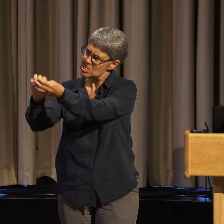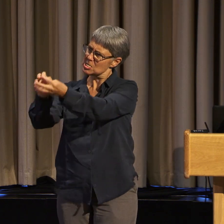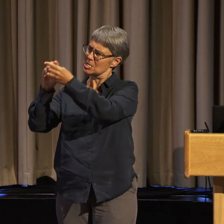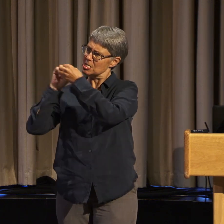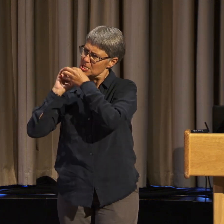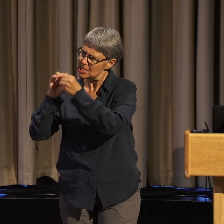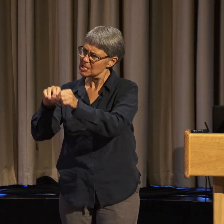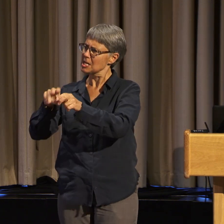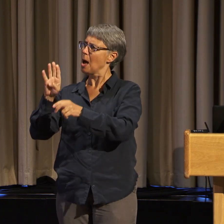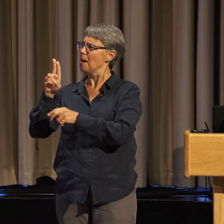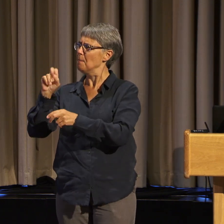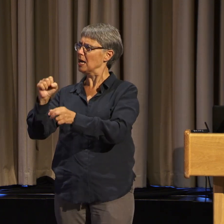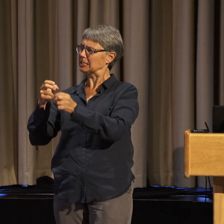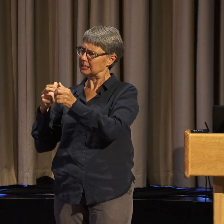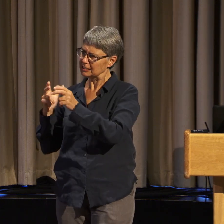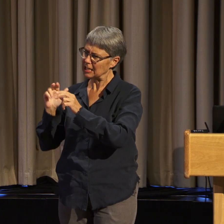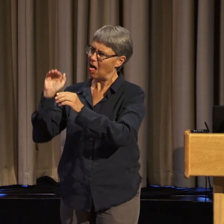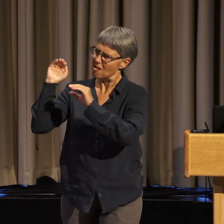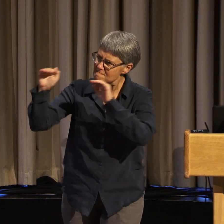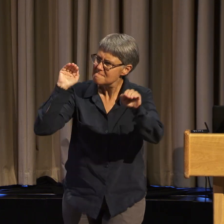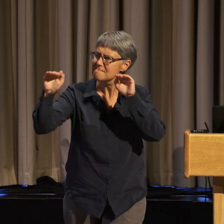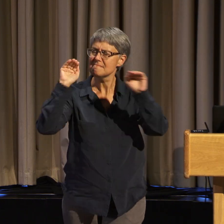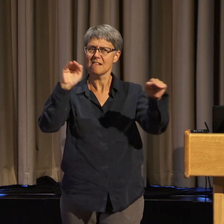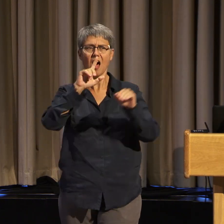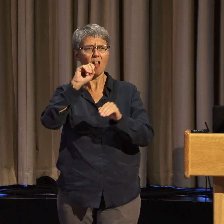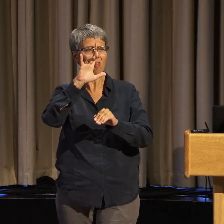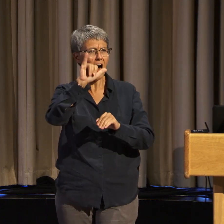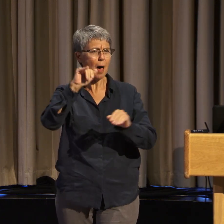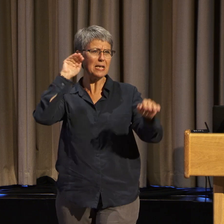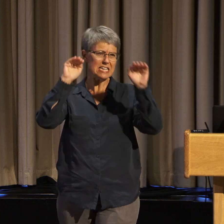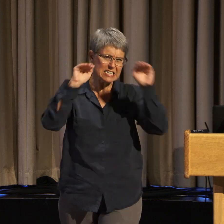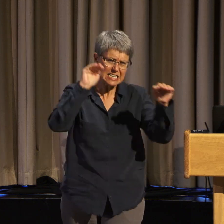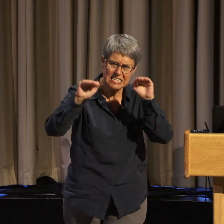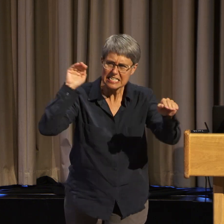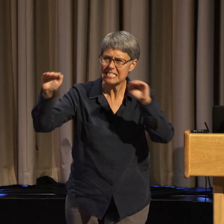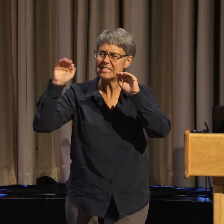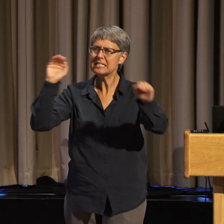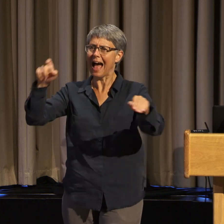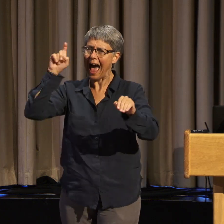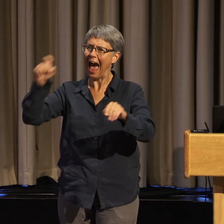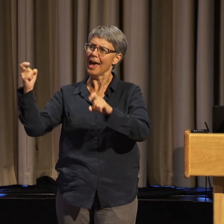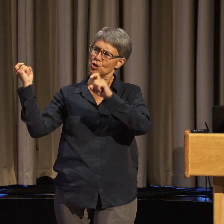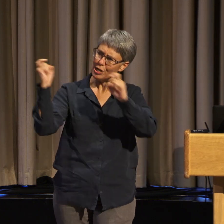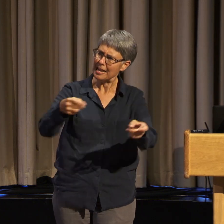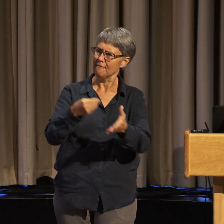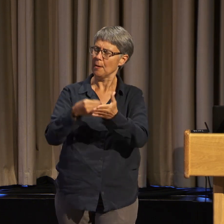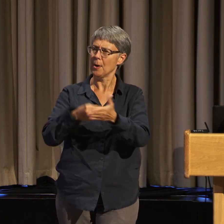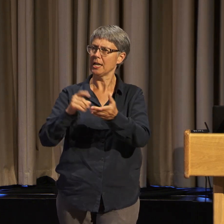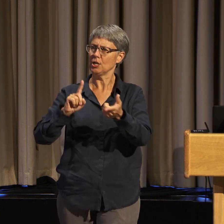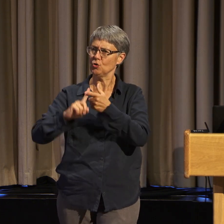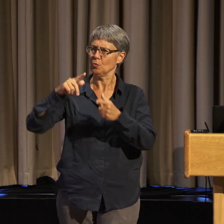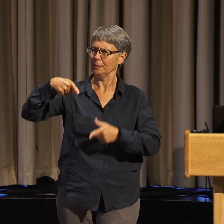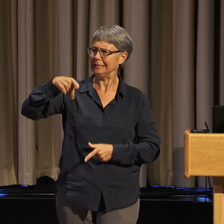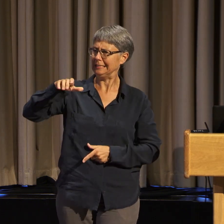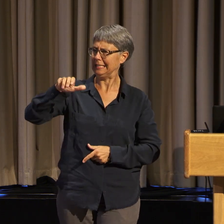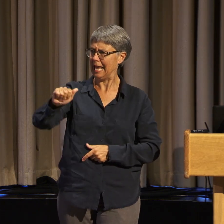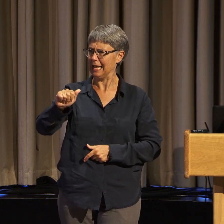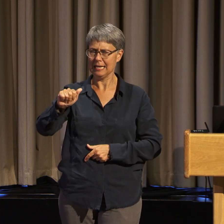the first piece of legislation. It turned out to be HR 2020.